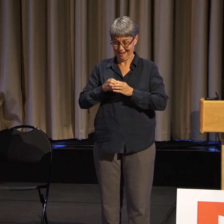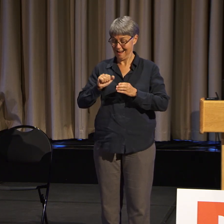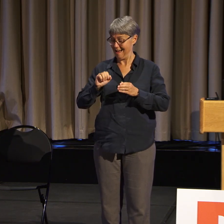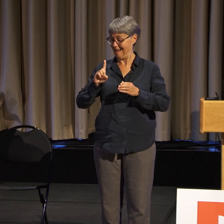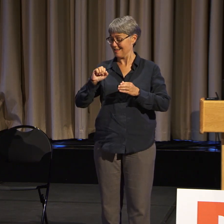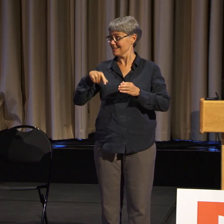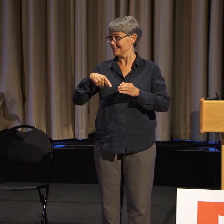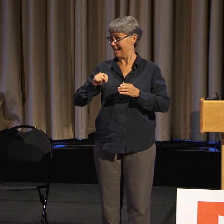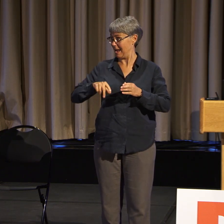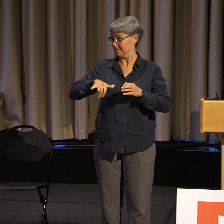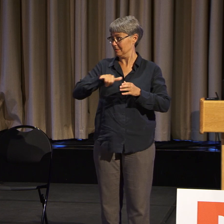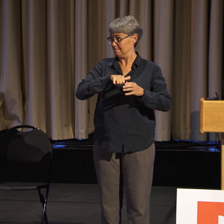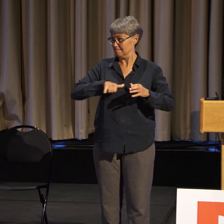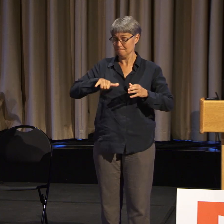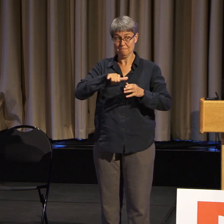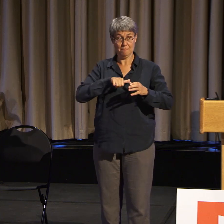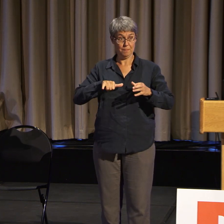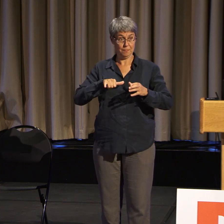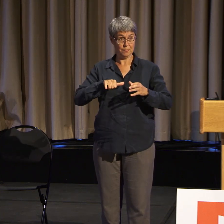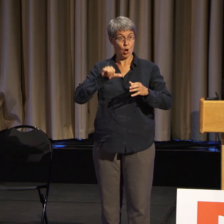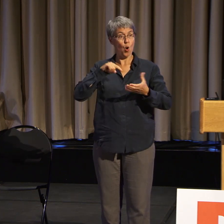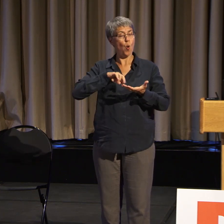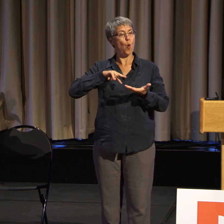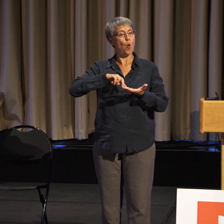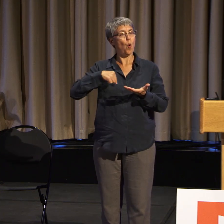so that we then become a beacon for the rest of the disability